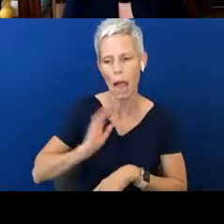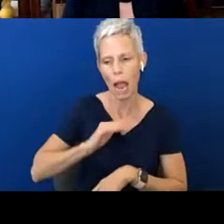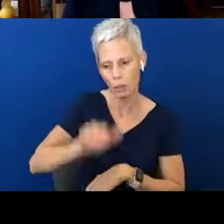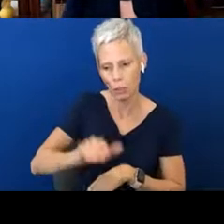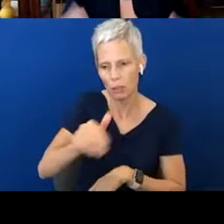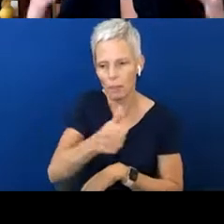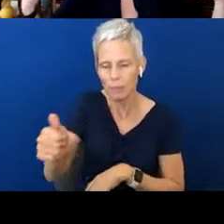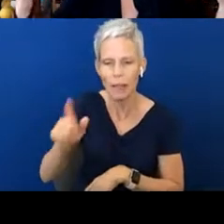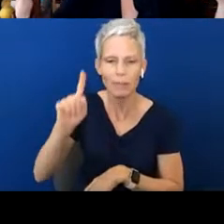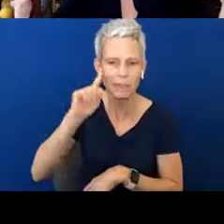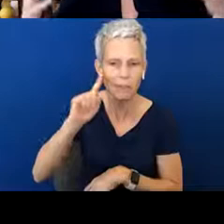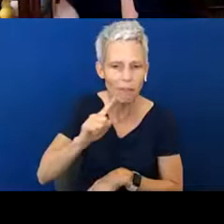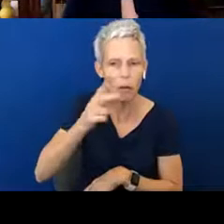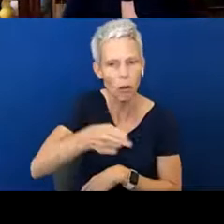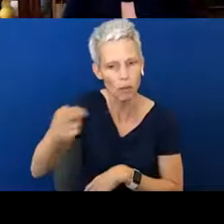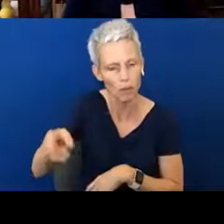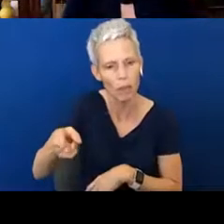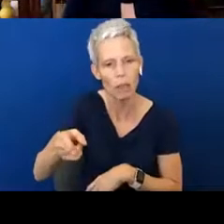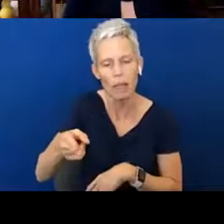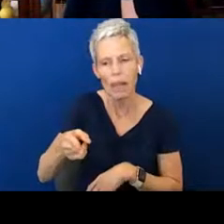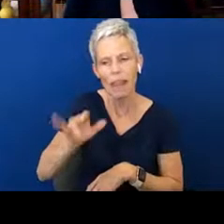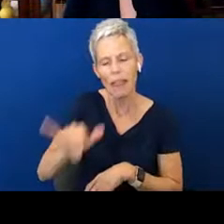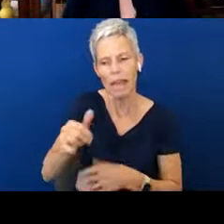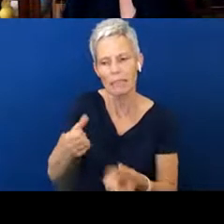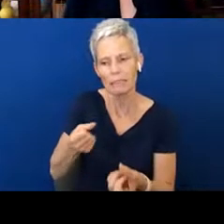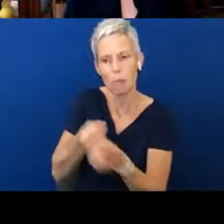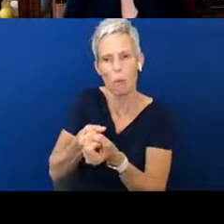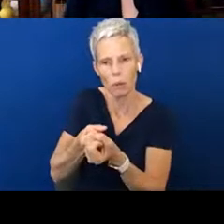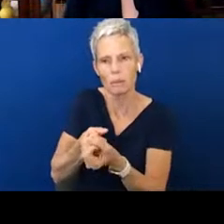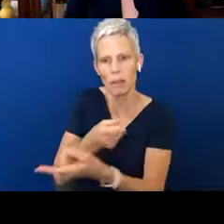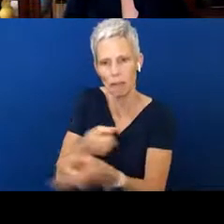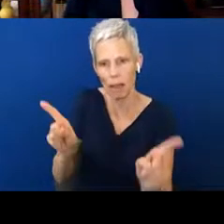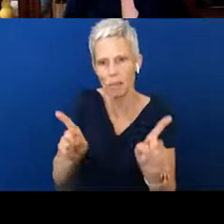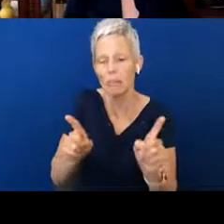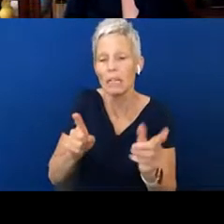sense that helps support that. That's not always an option for our kiddos either. So, we need to